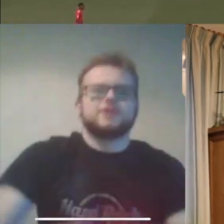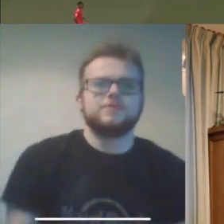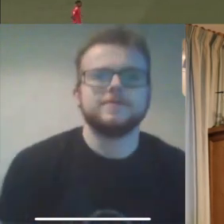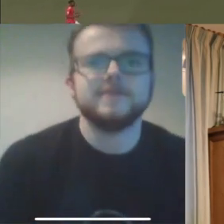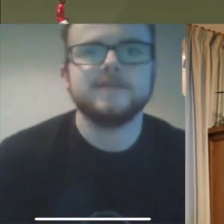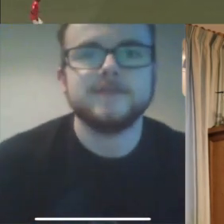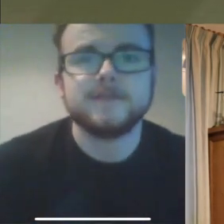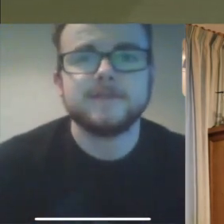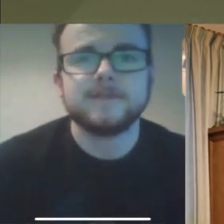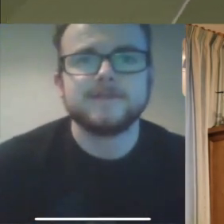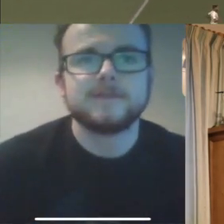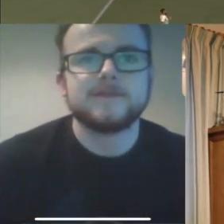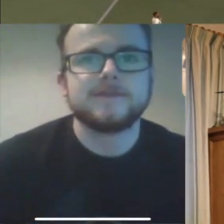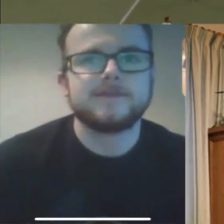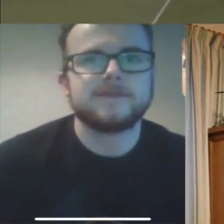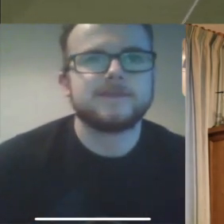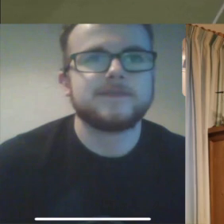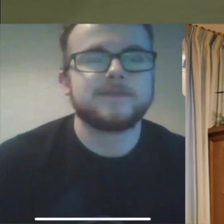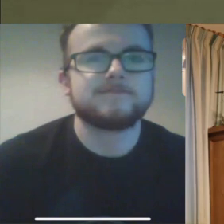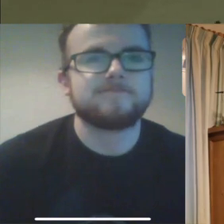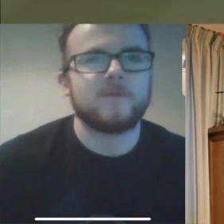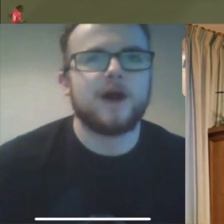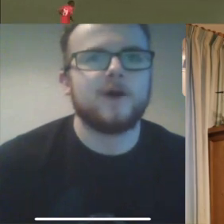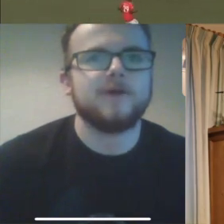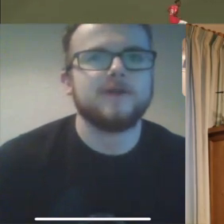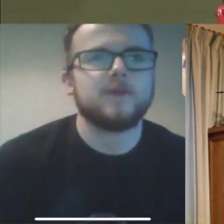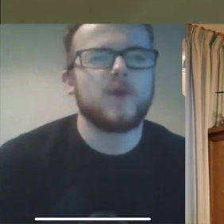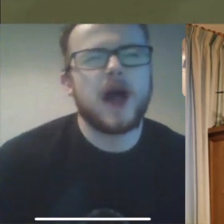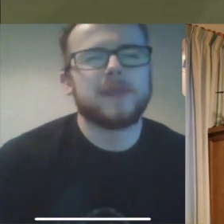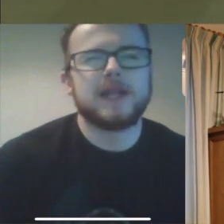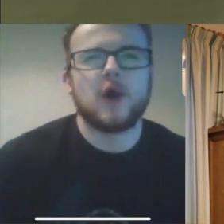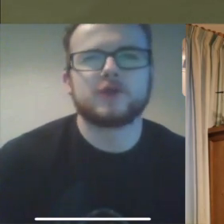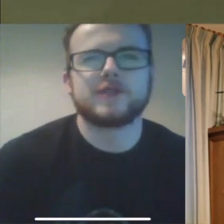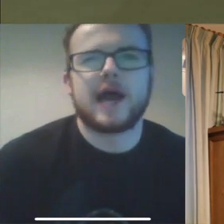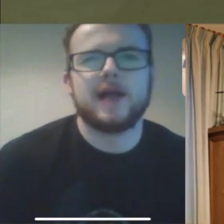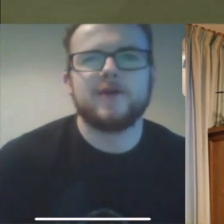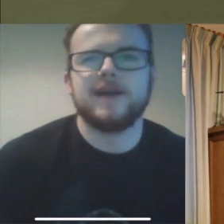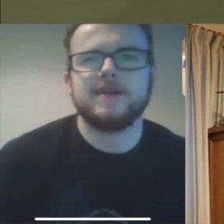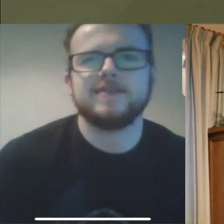Rhys: This is terrible Thomas: YOU are terrible! Rhys: wow Rhys: But I beat you all the time anyway!